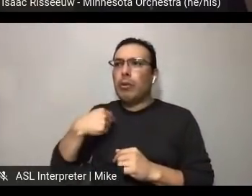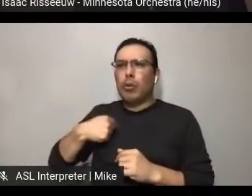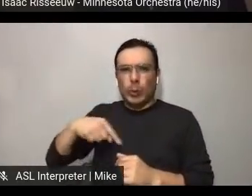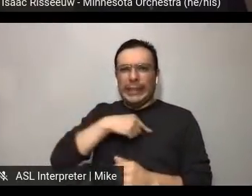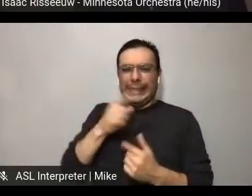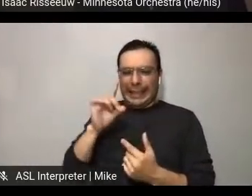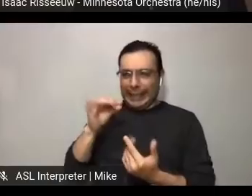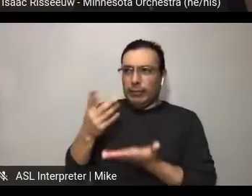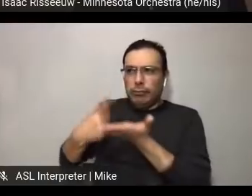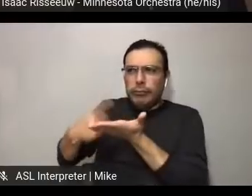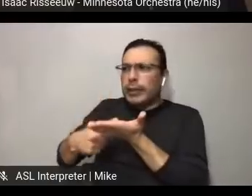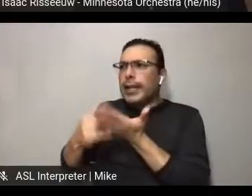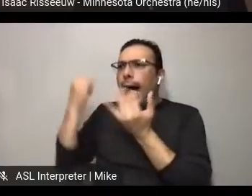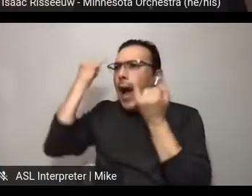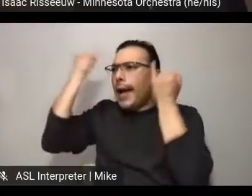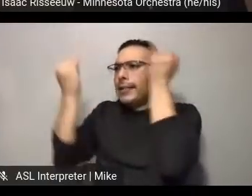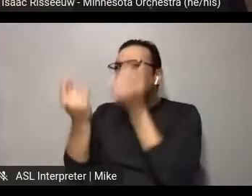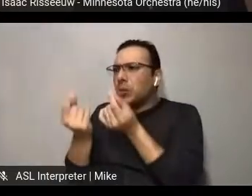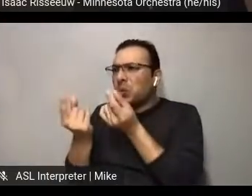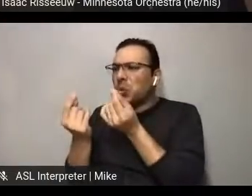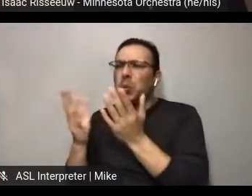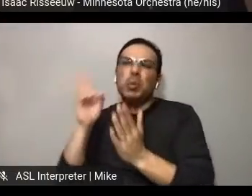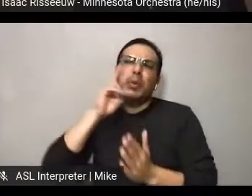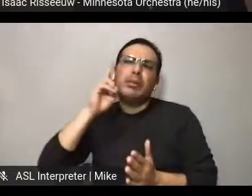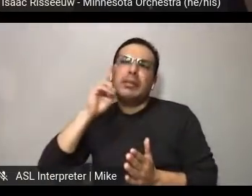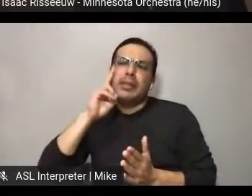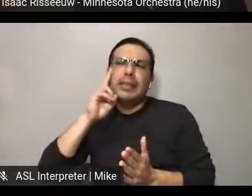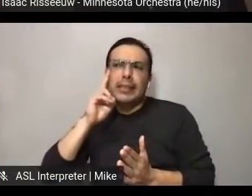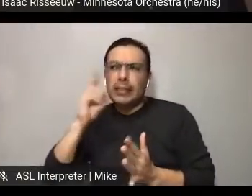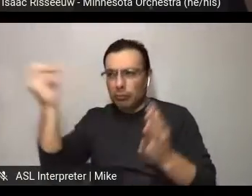And then we're sort of fleshing them out as a smaller group.